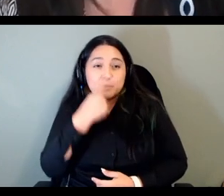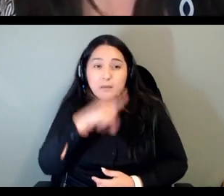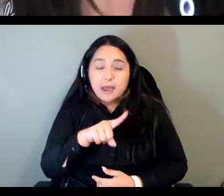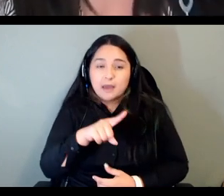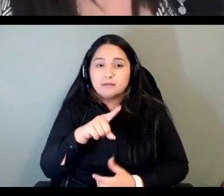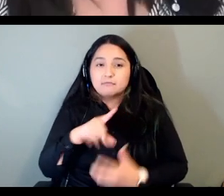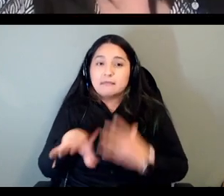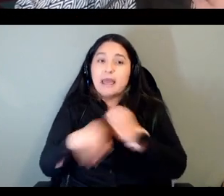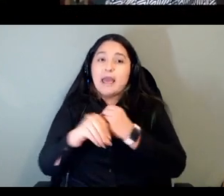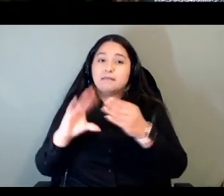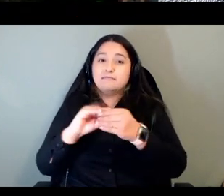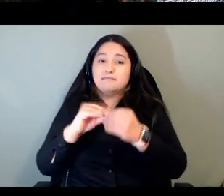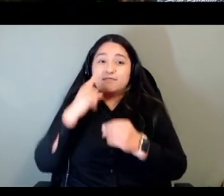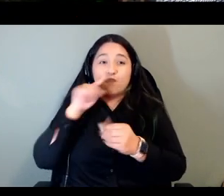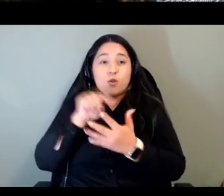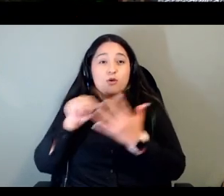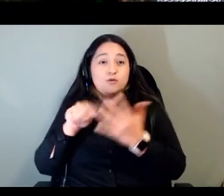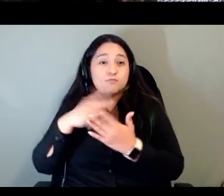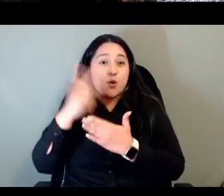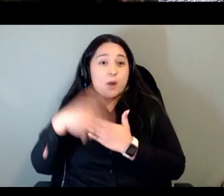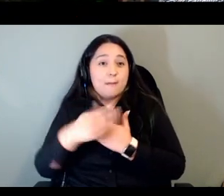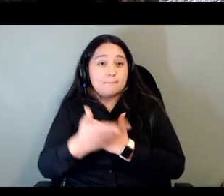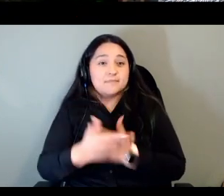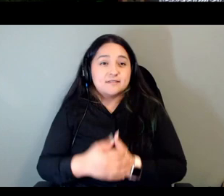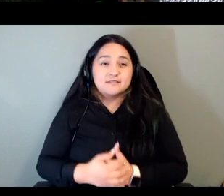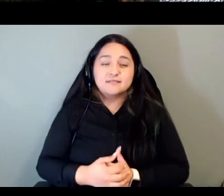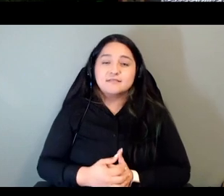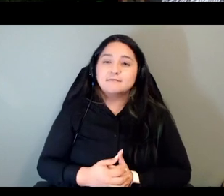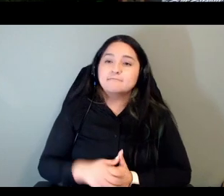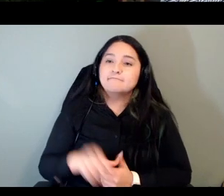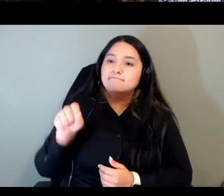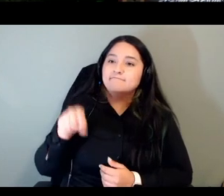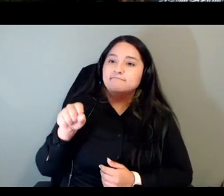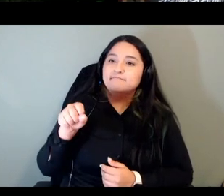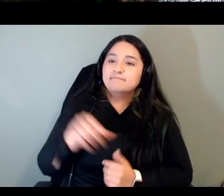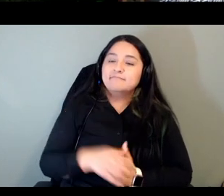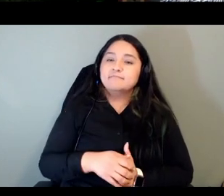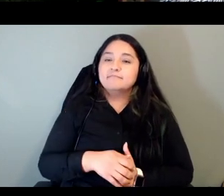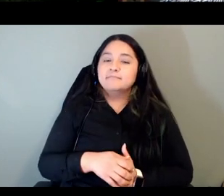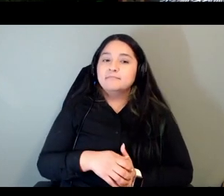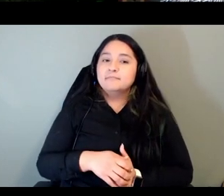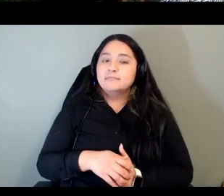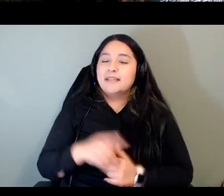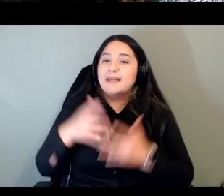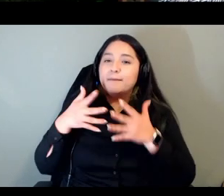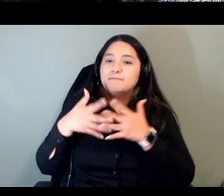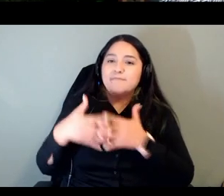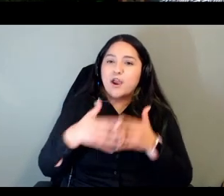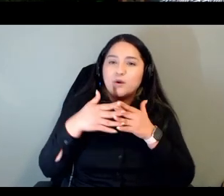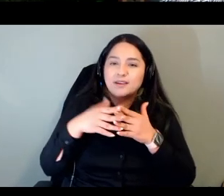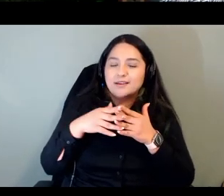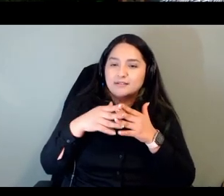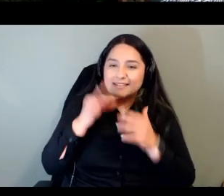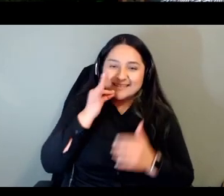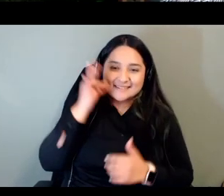of programs yeah i think the american indian language development institute that that you